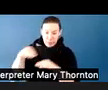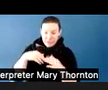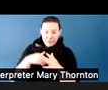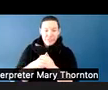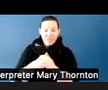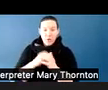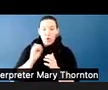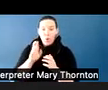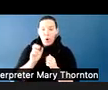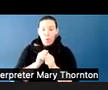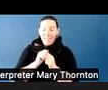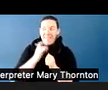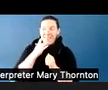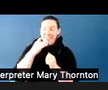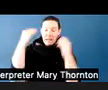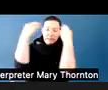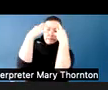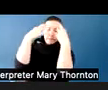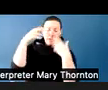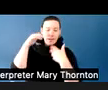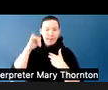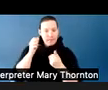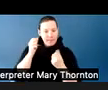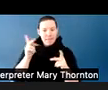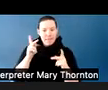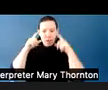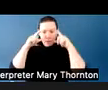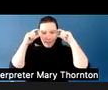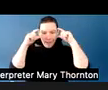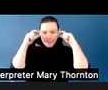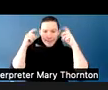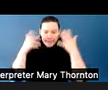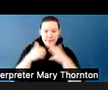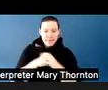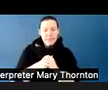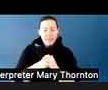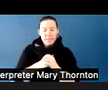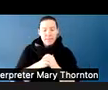So when we think about disruptions in the classroom-- for everyone, but especially